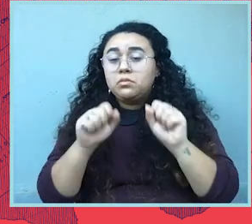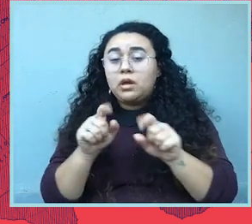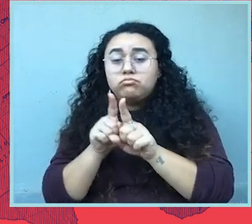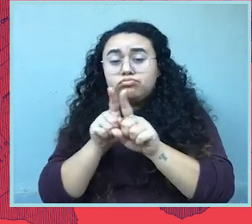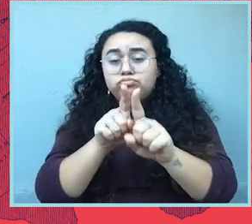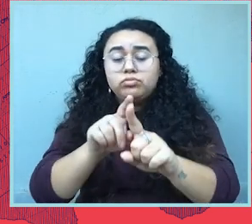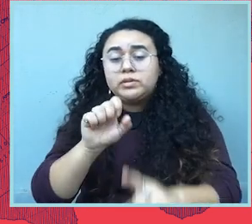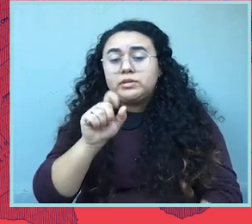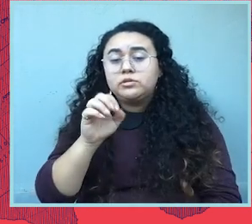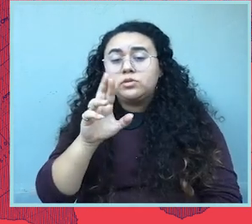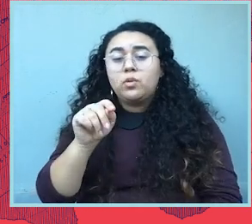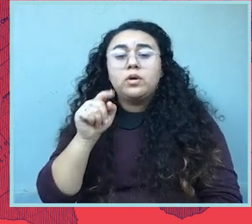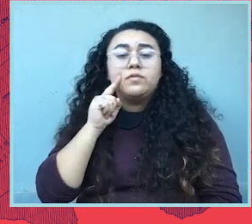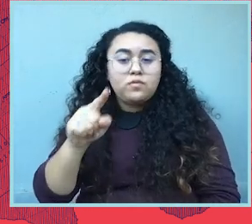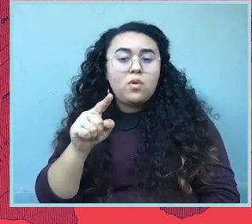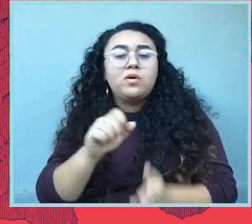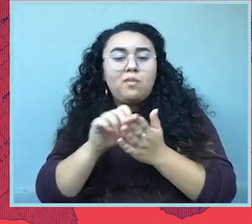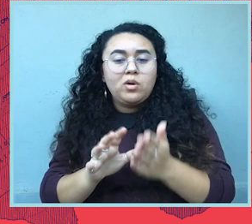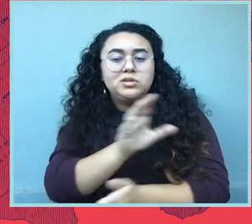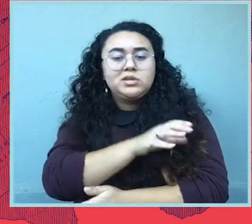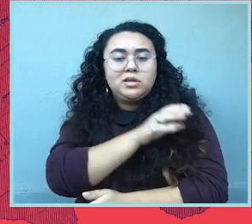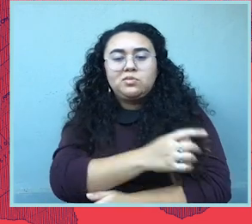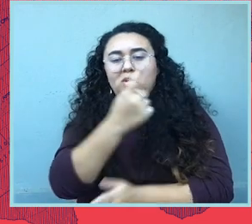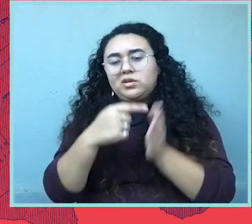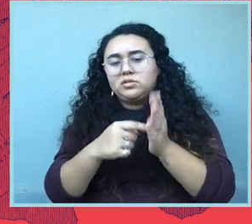an escort at an abortion clinic, for example.